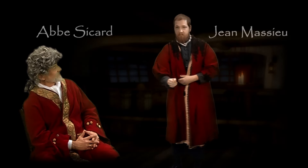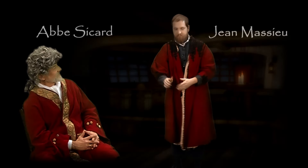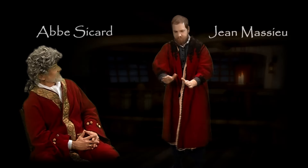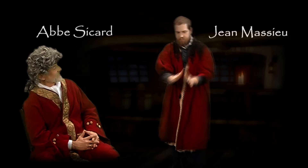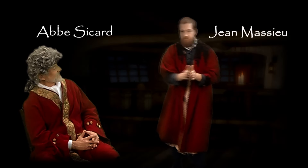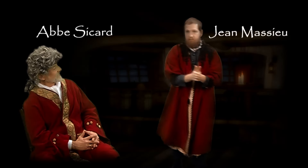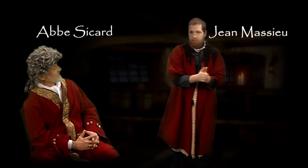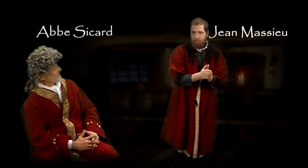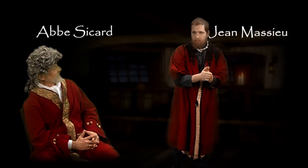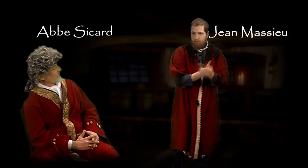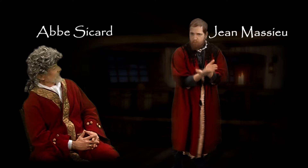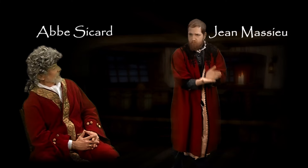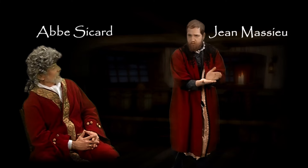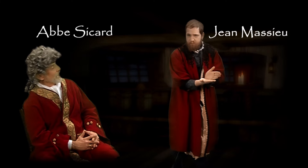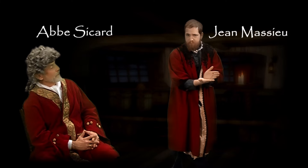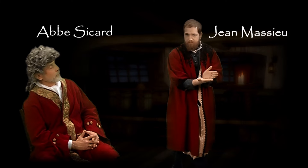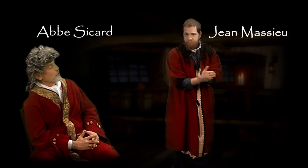(Sicard interpreting) A book.